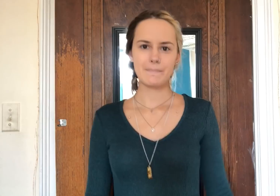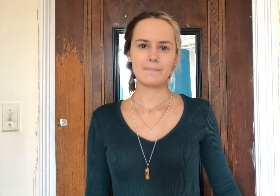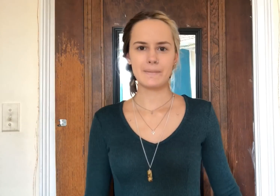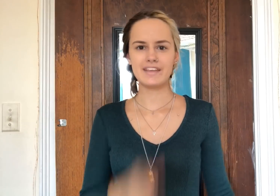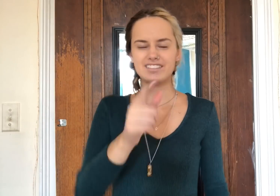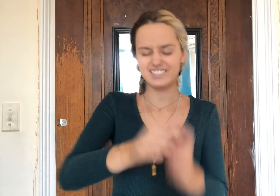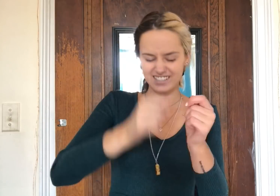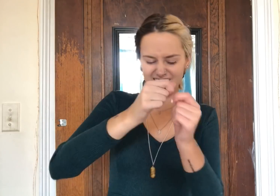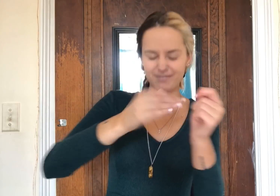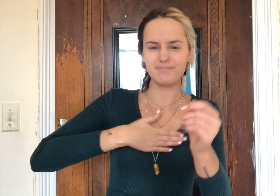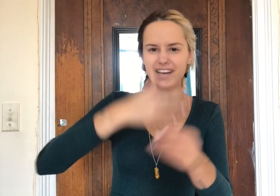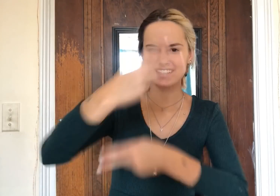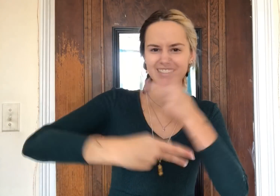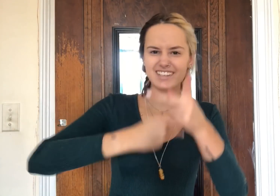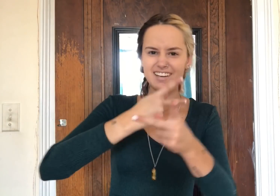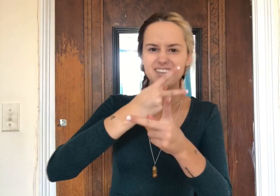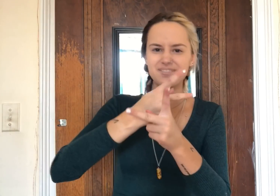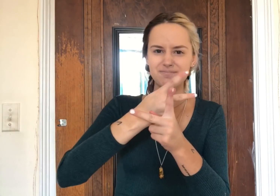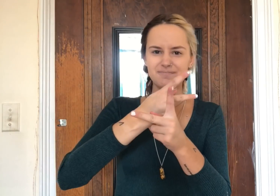You're, You're, You're just my type.